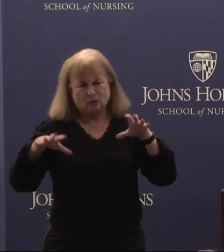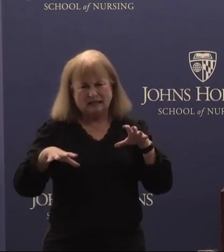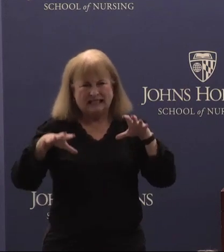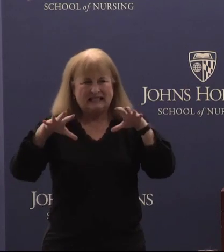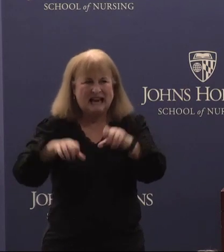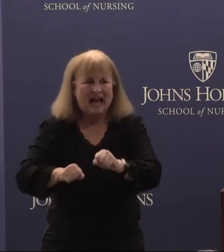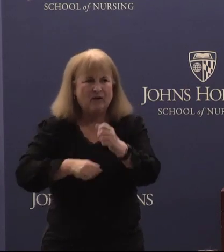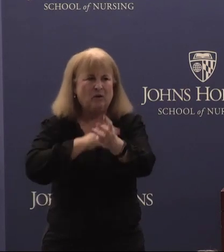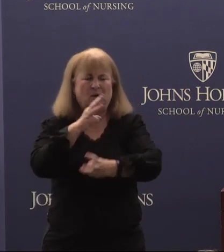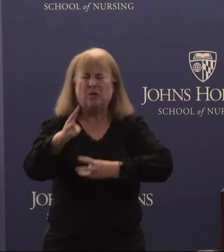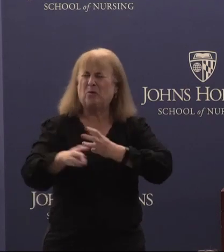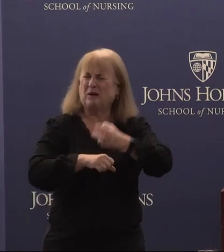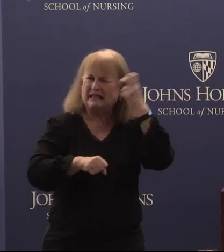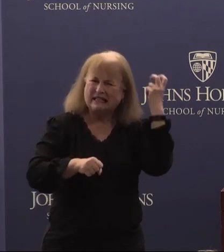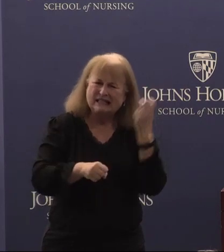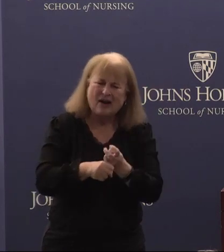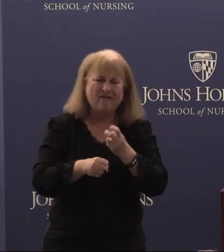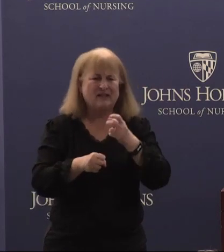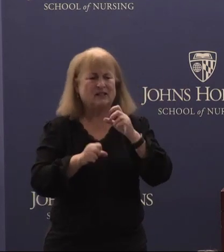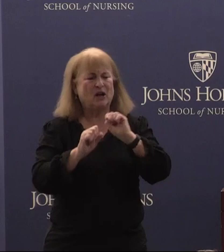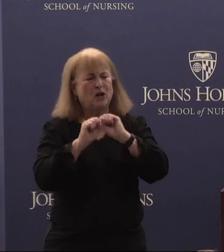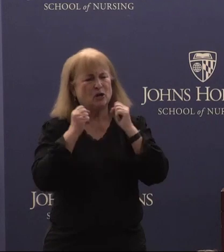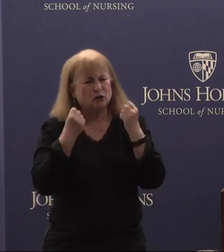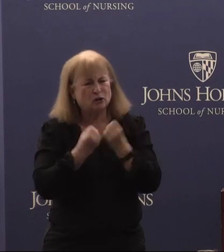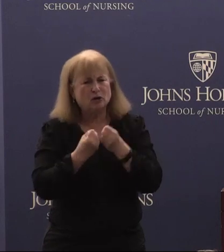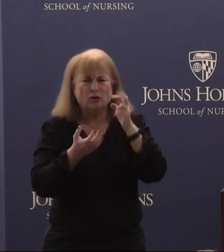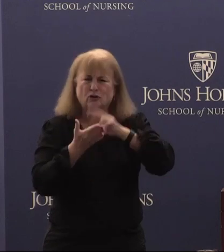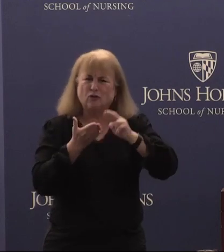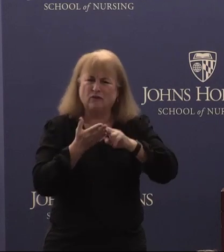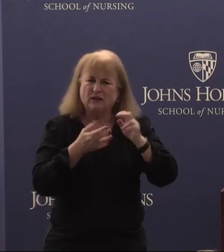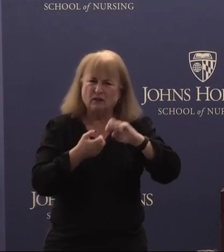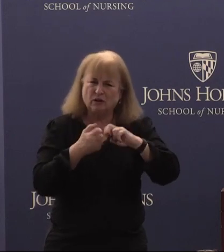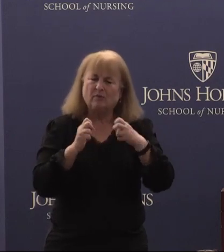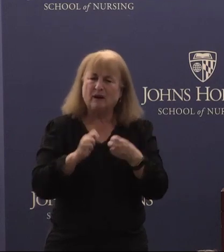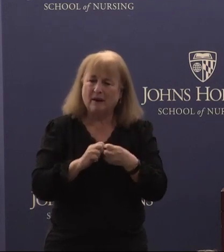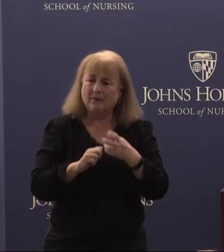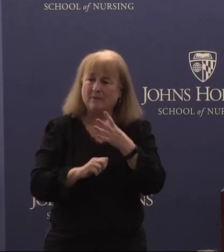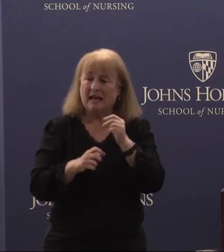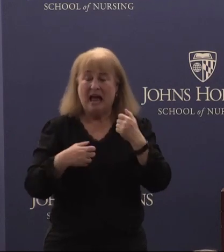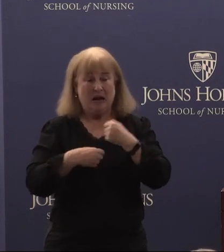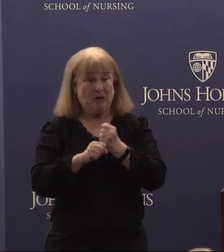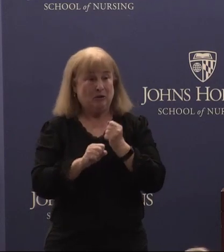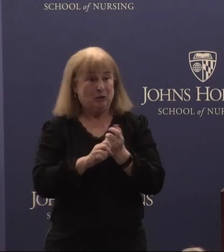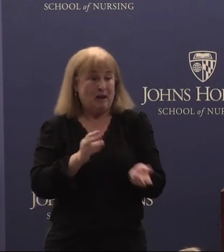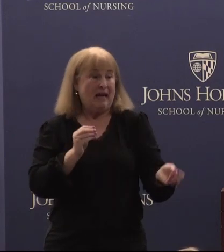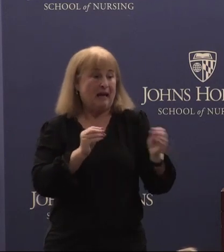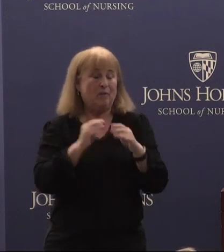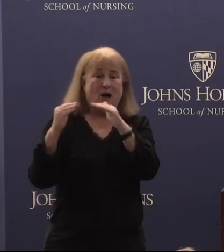world's toughest social and research problems and to make a more Equitable World in general